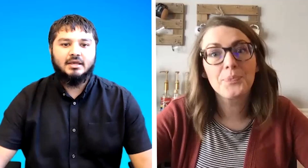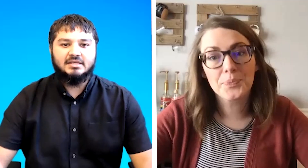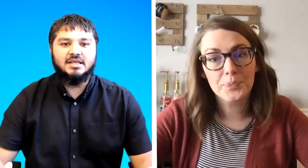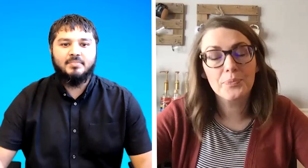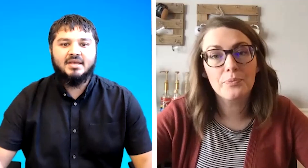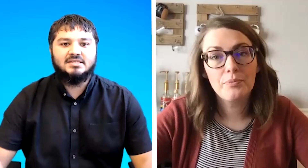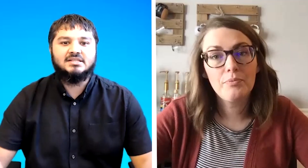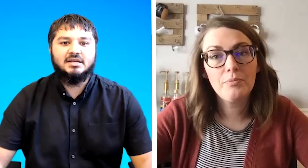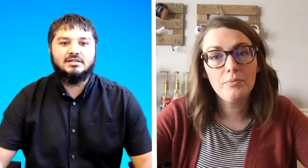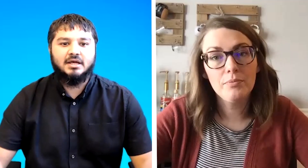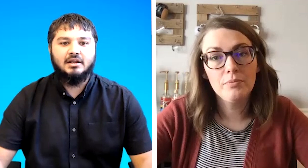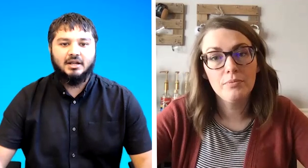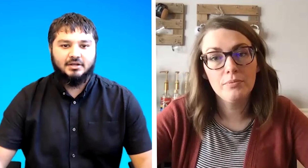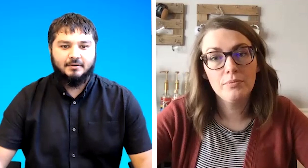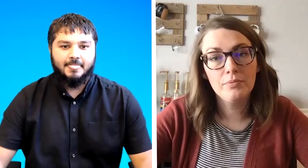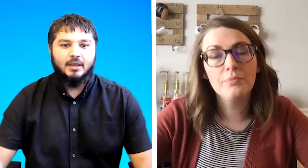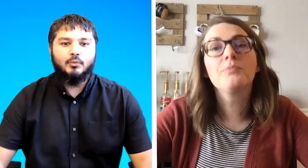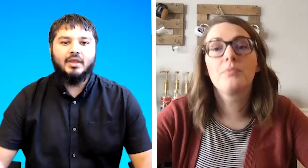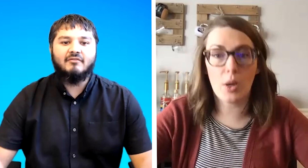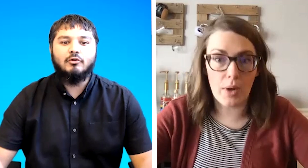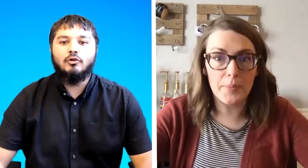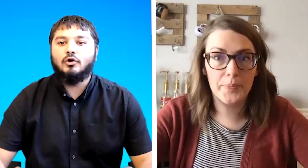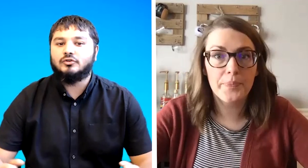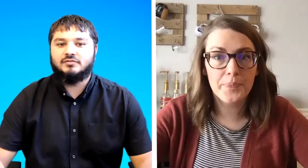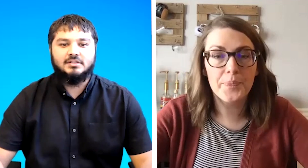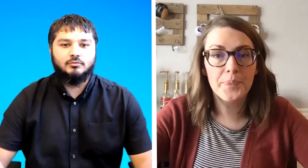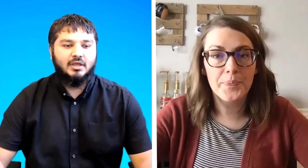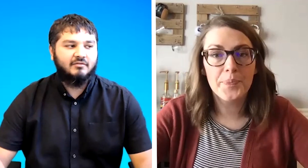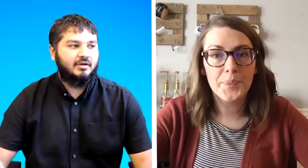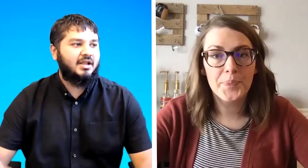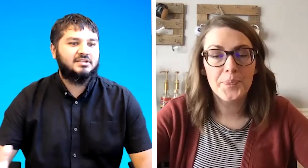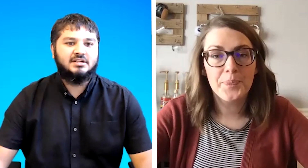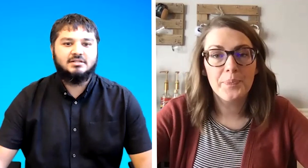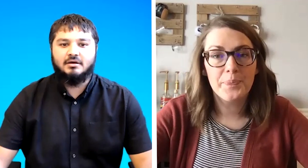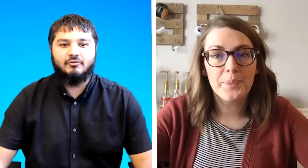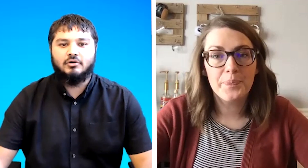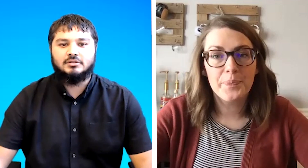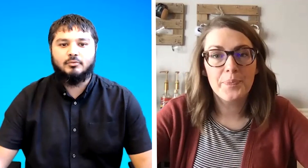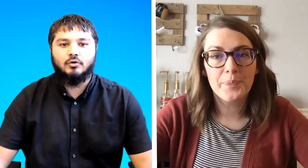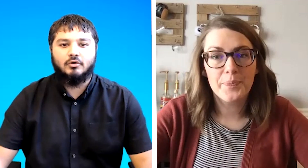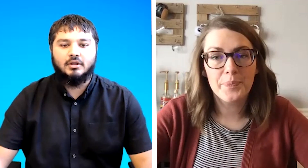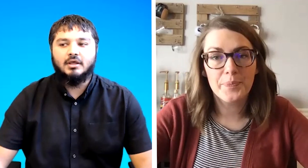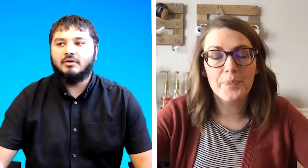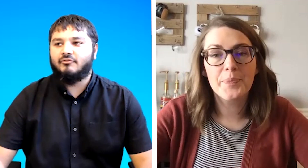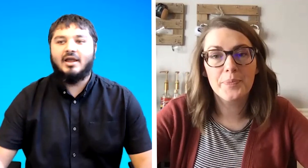is a bsl center in london we have lots of center we have another center for example called frank